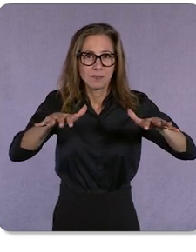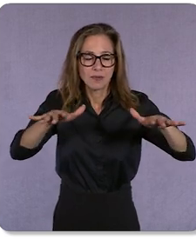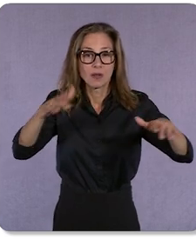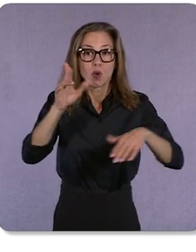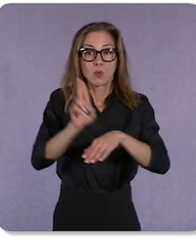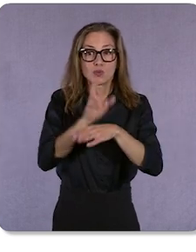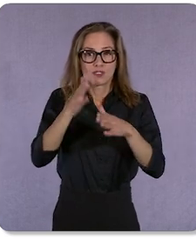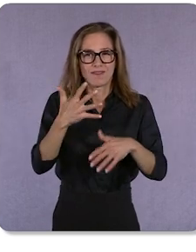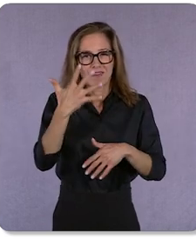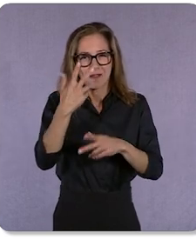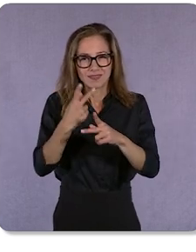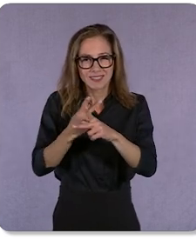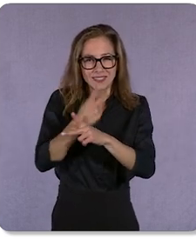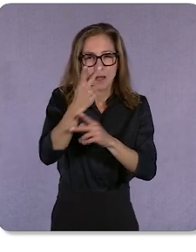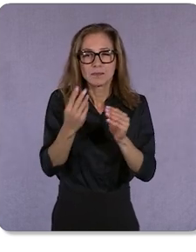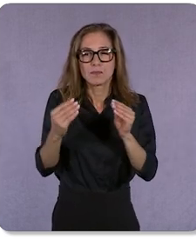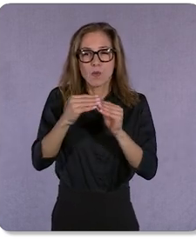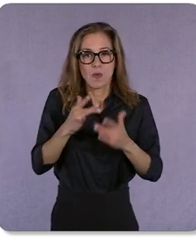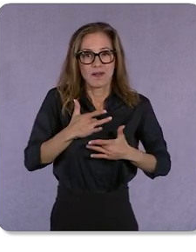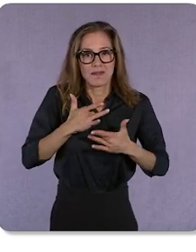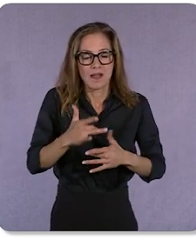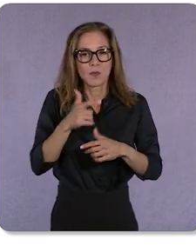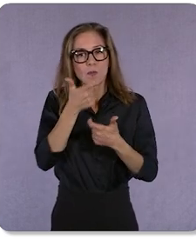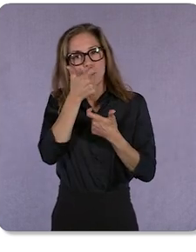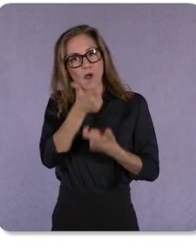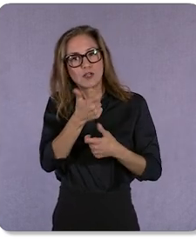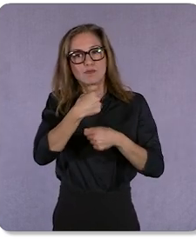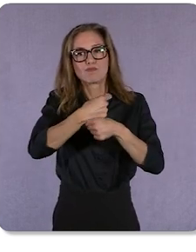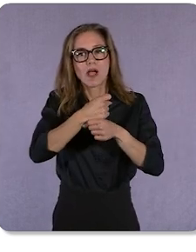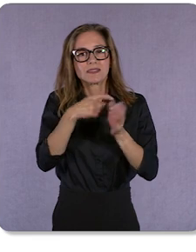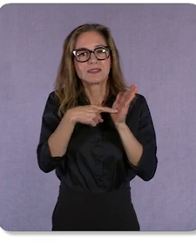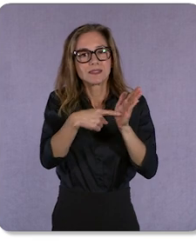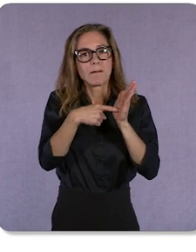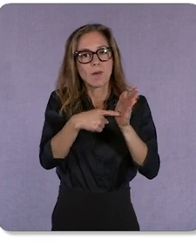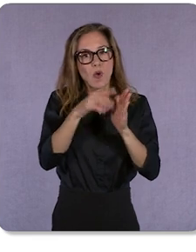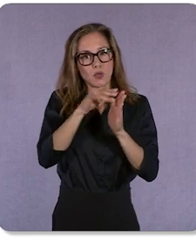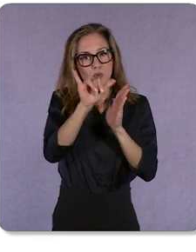times more likely to watch a product demo on YouTube before purchasing.